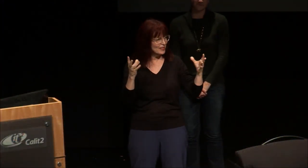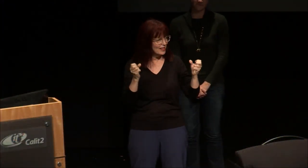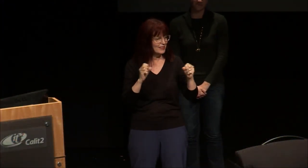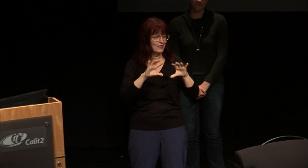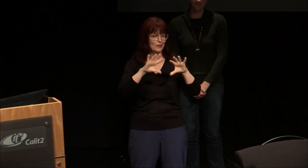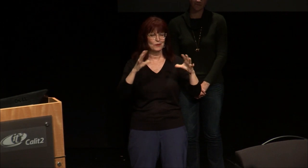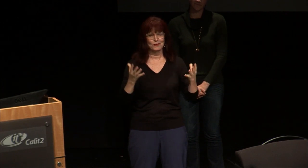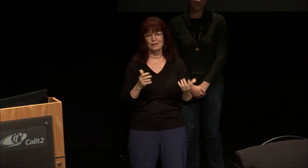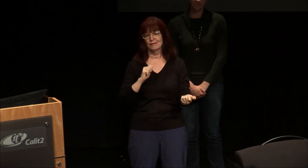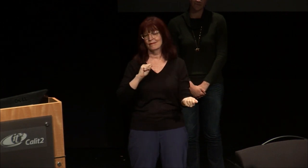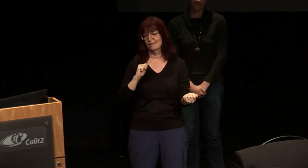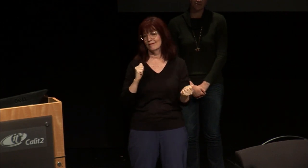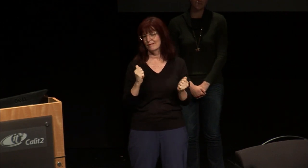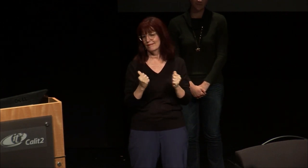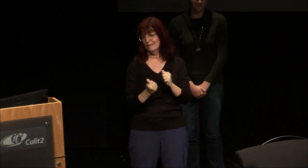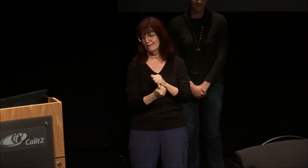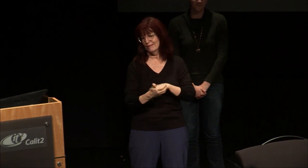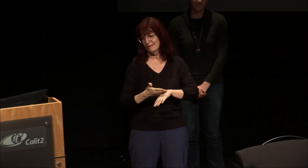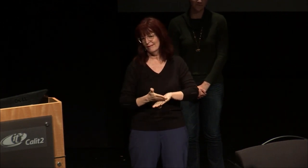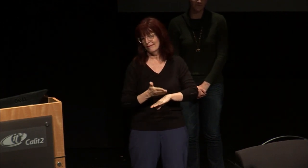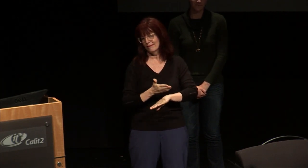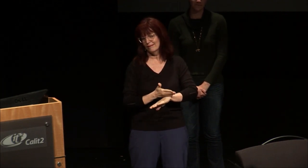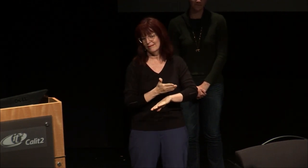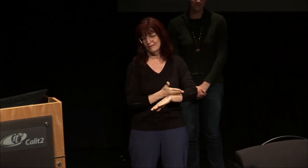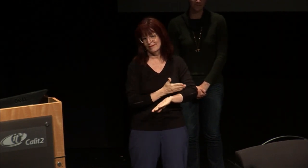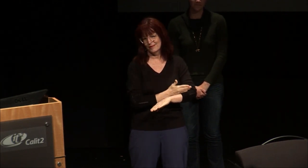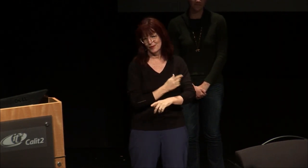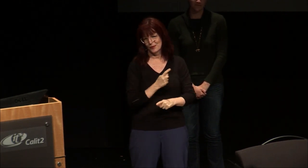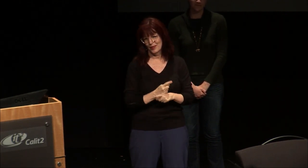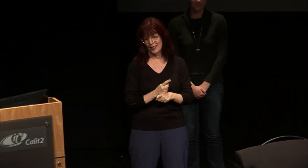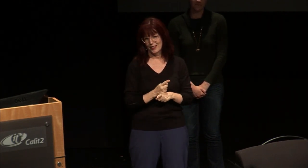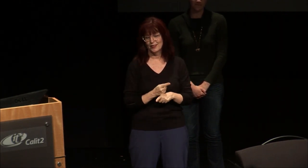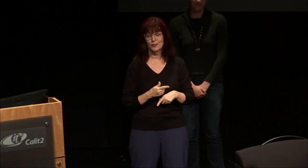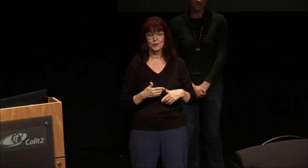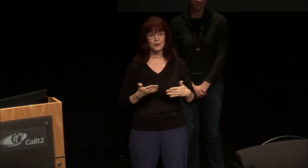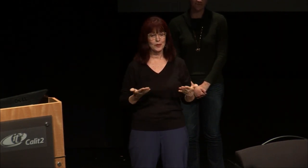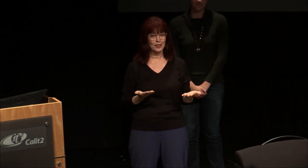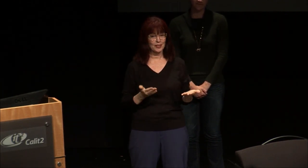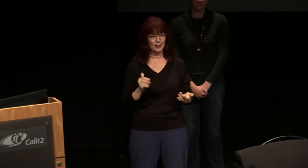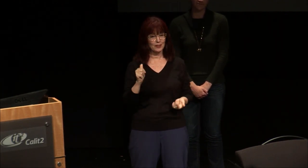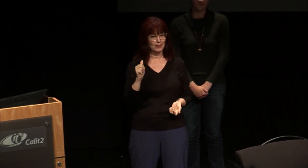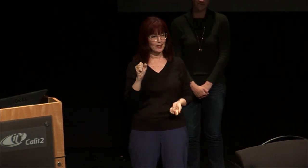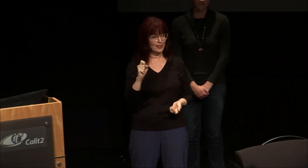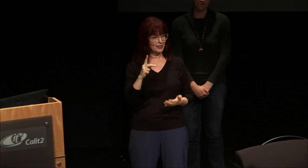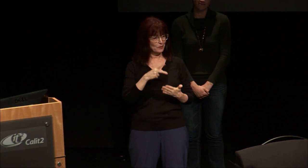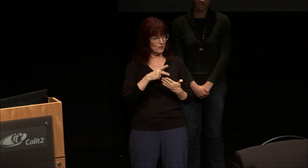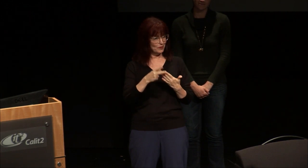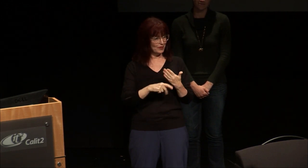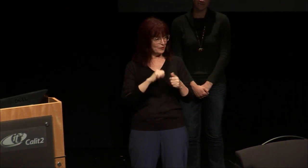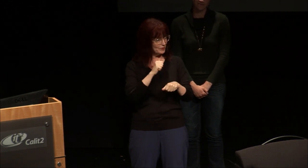more people signing changes the world the world is a better place right and